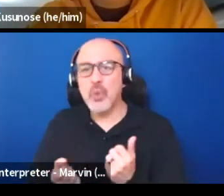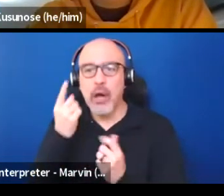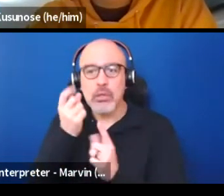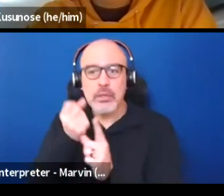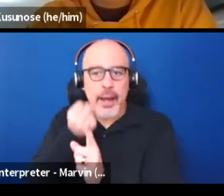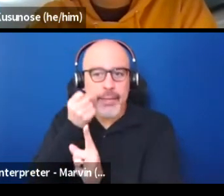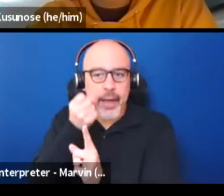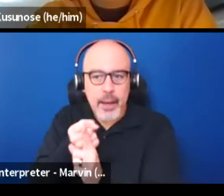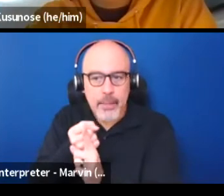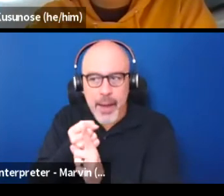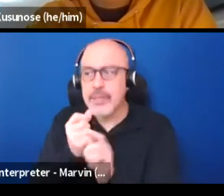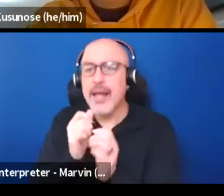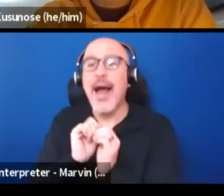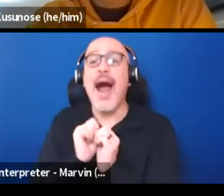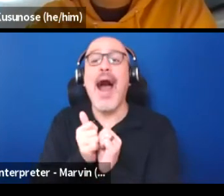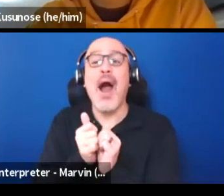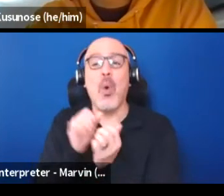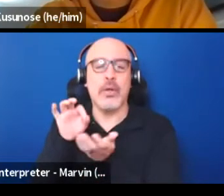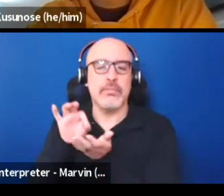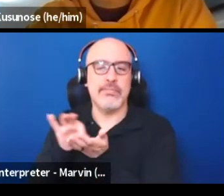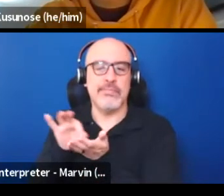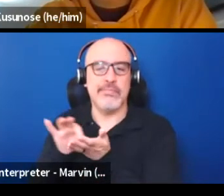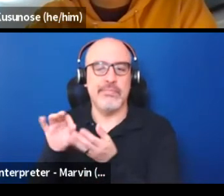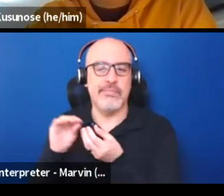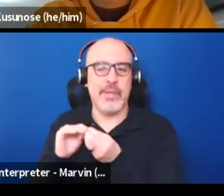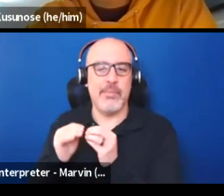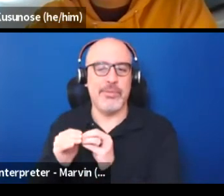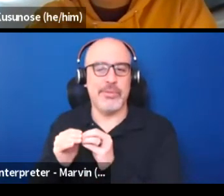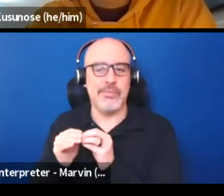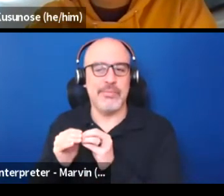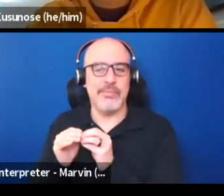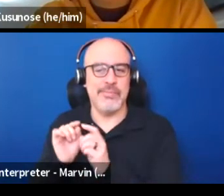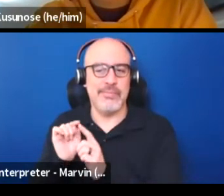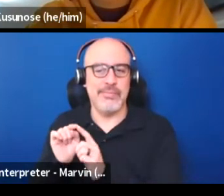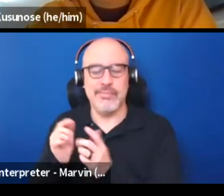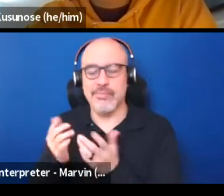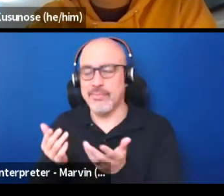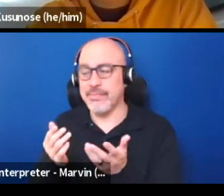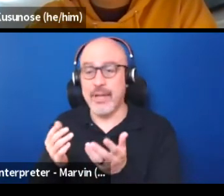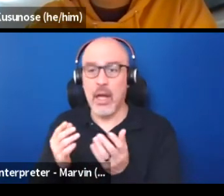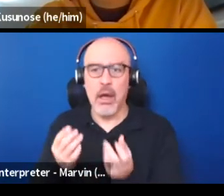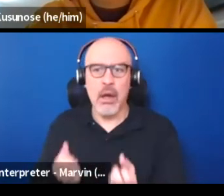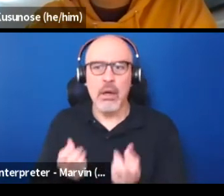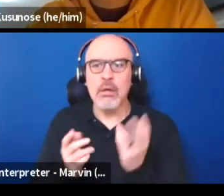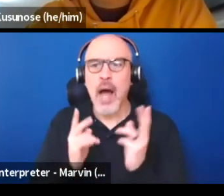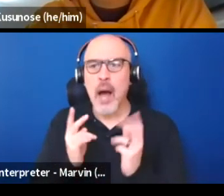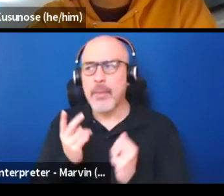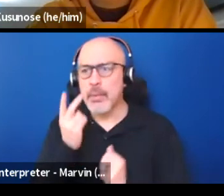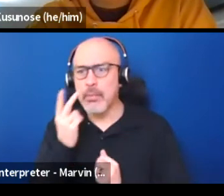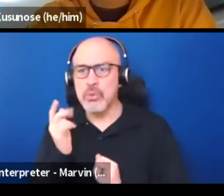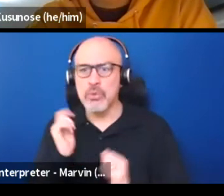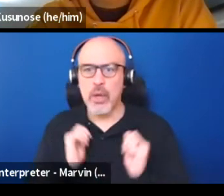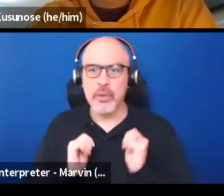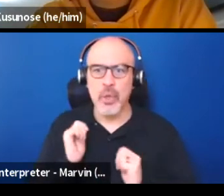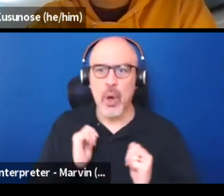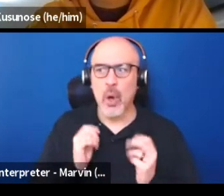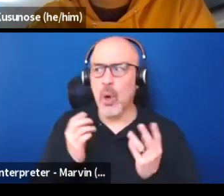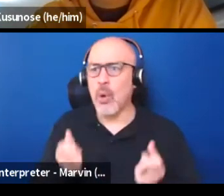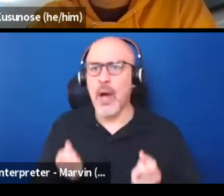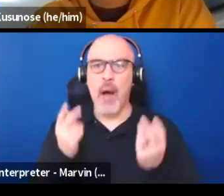is by numbers apparently, because number of people that saw the show, number of this or this or that.